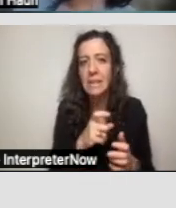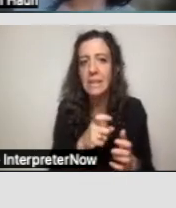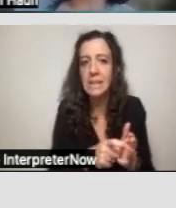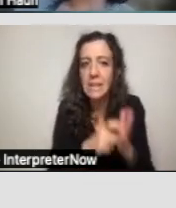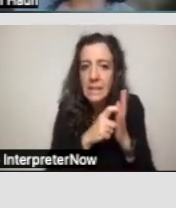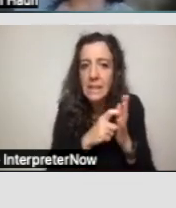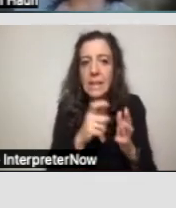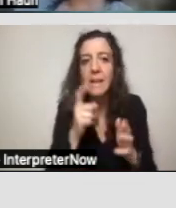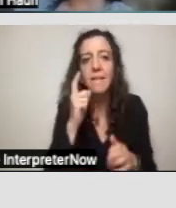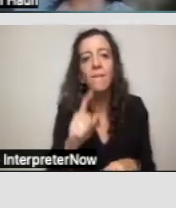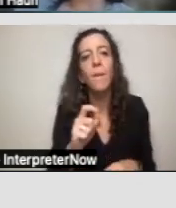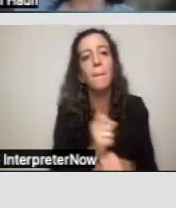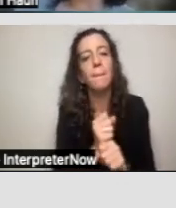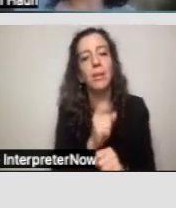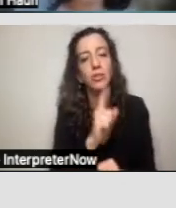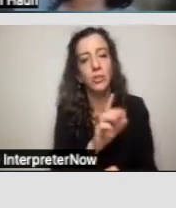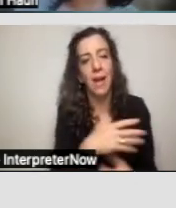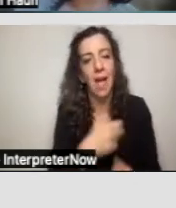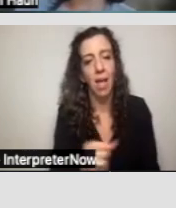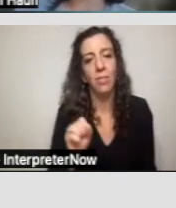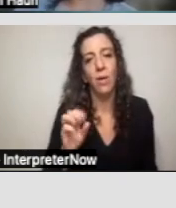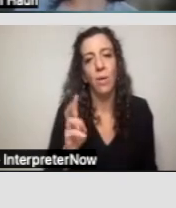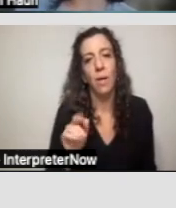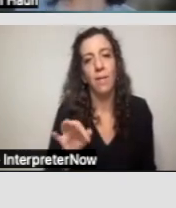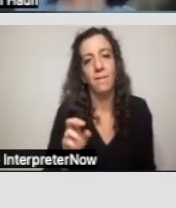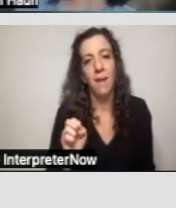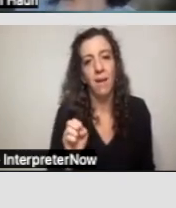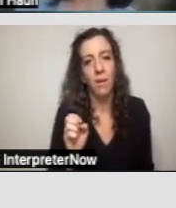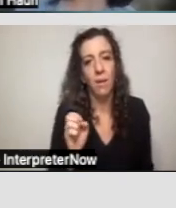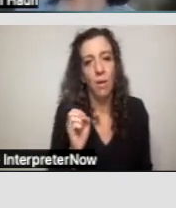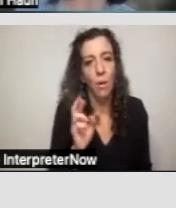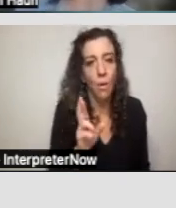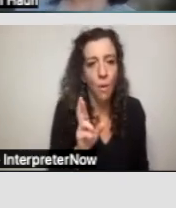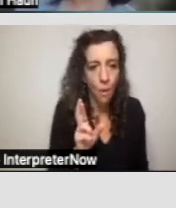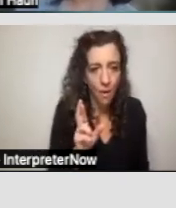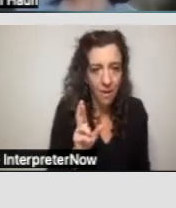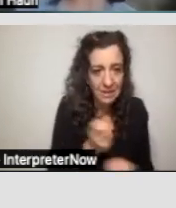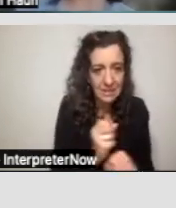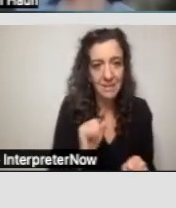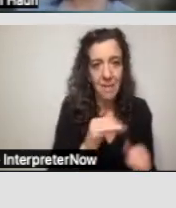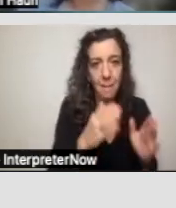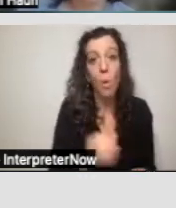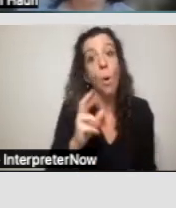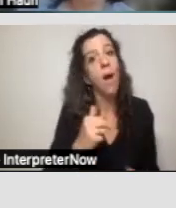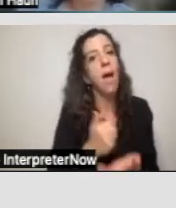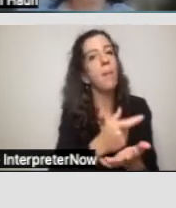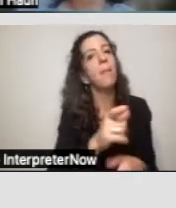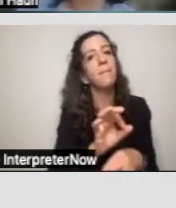safety of the individual or that enable them to function with greater independence in the home.